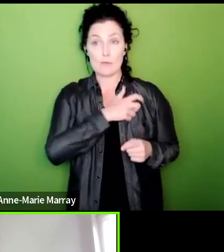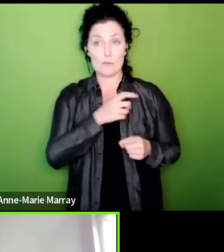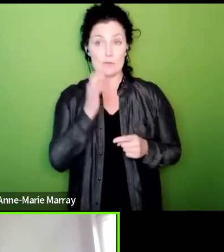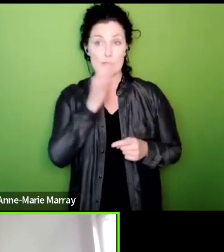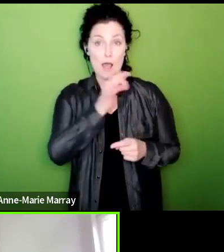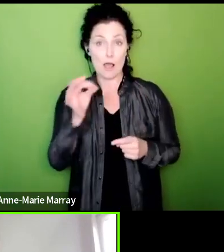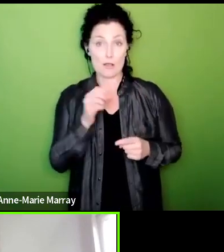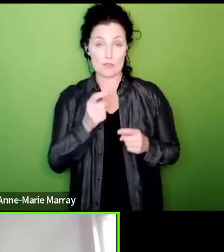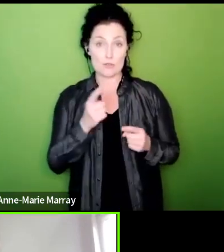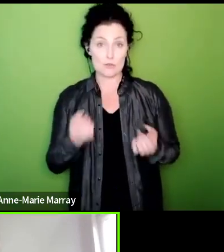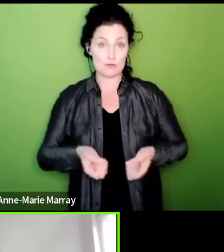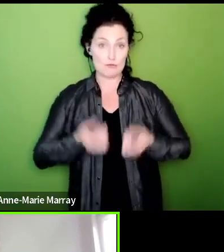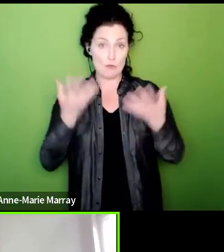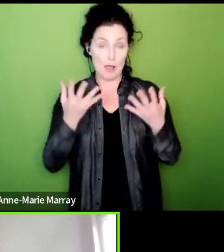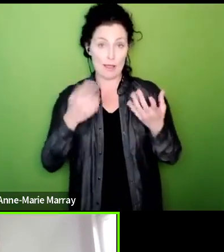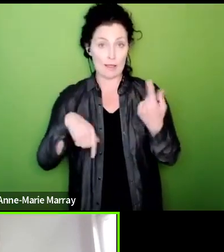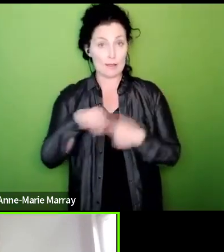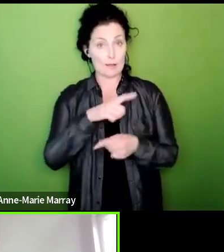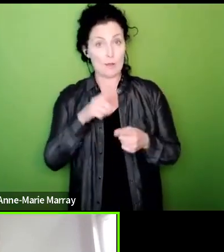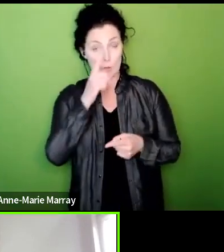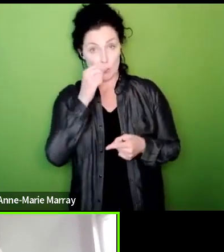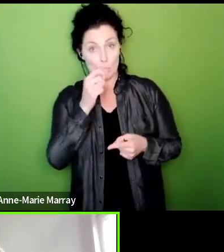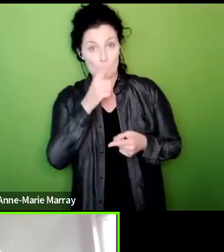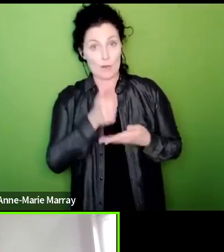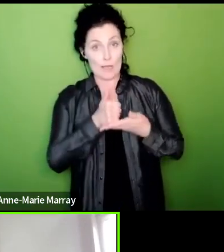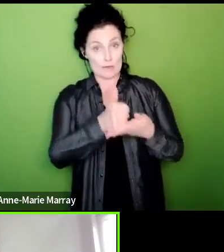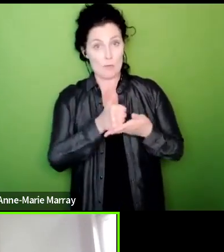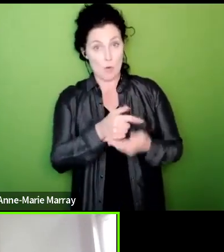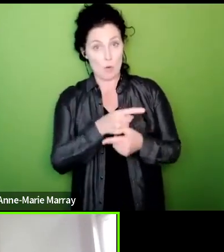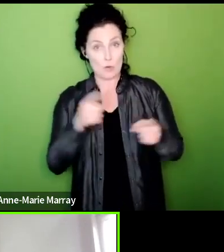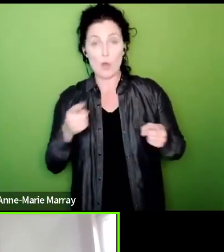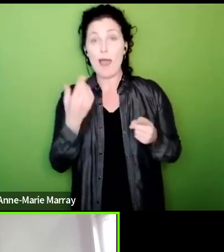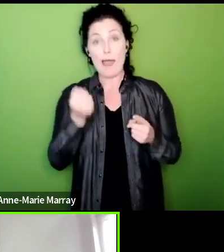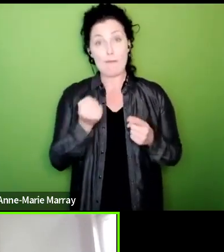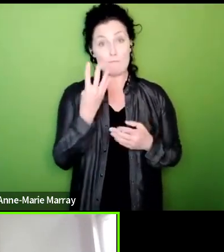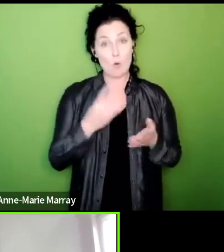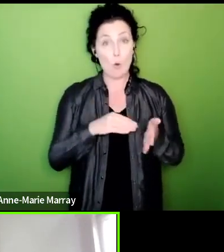we have four million pounds already in order to start that off we can keep that going a while